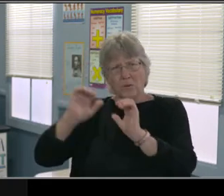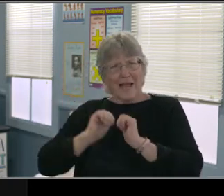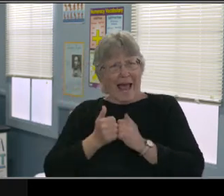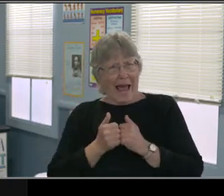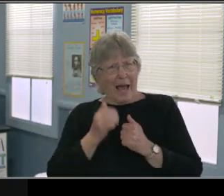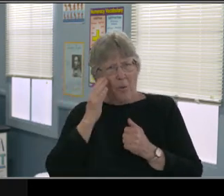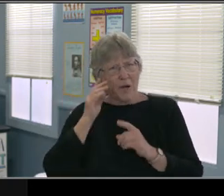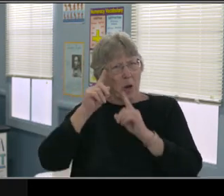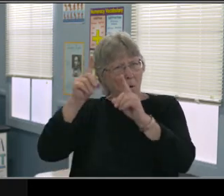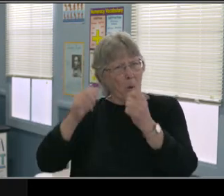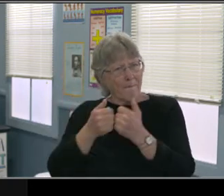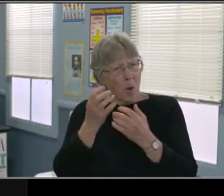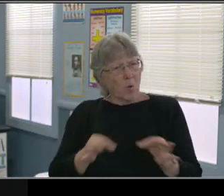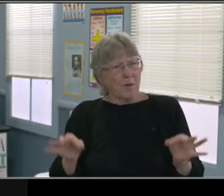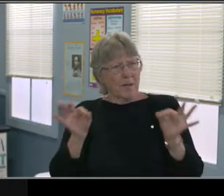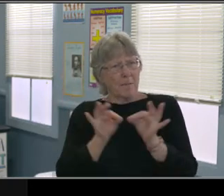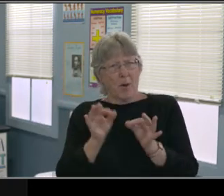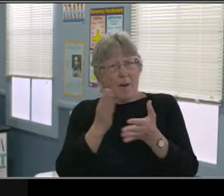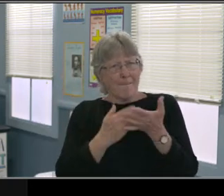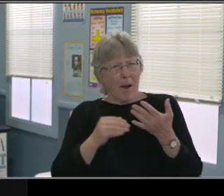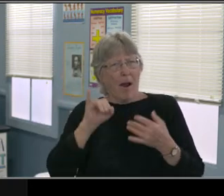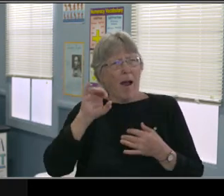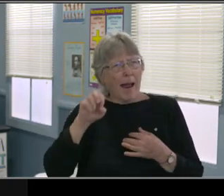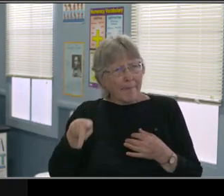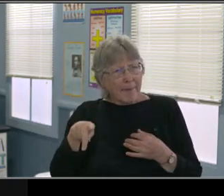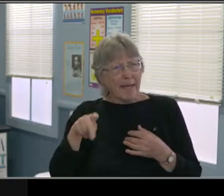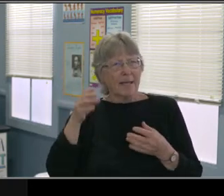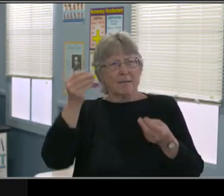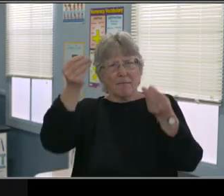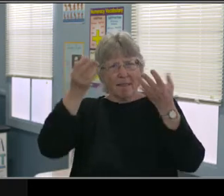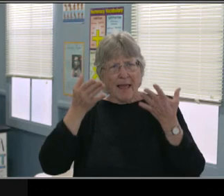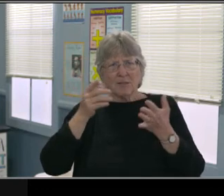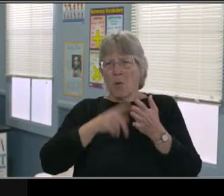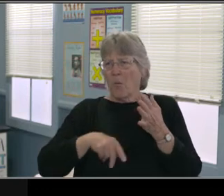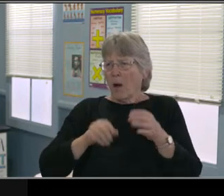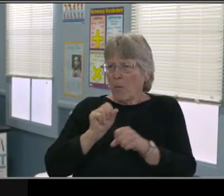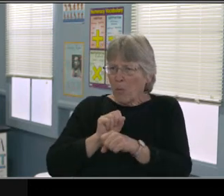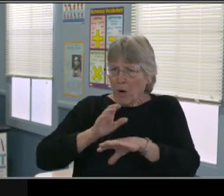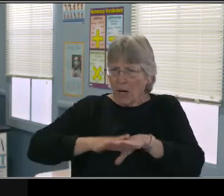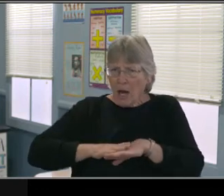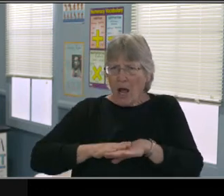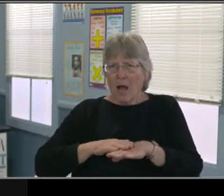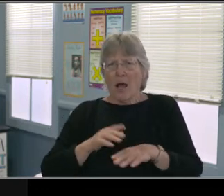Does screen time look different for academic instruction? Does it look different for related services?